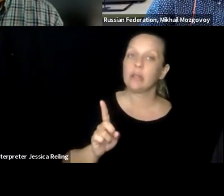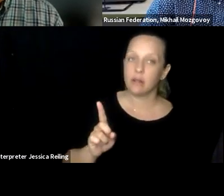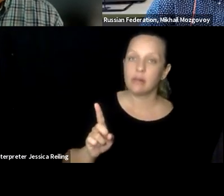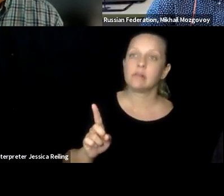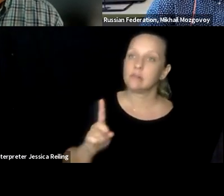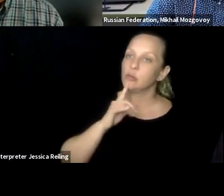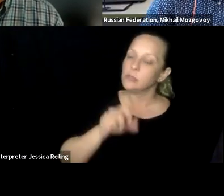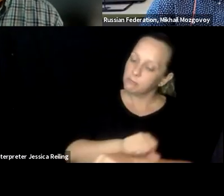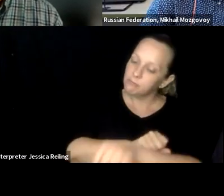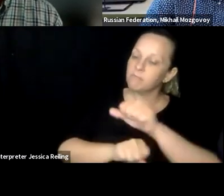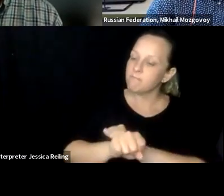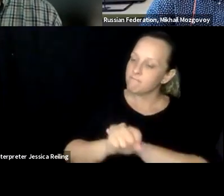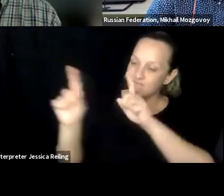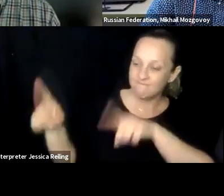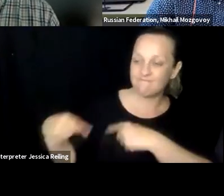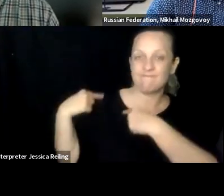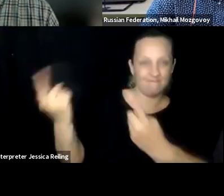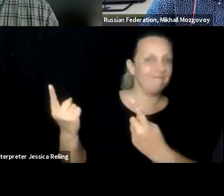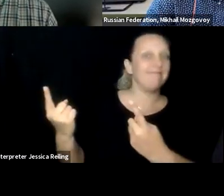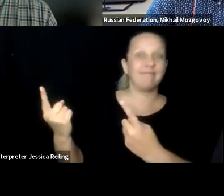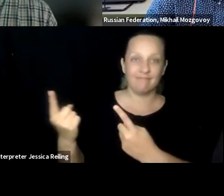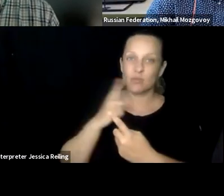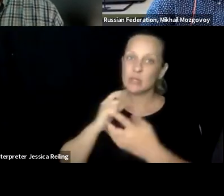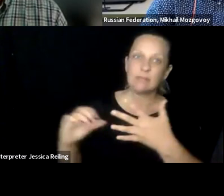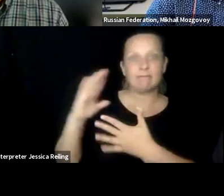staff with disabilities, and that's something that at Wits we